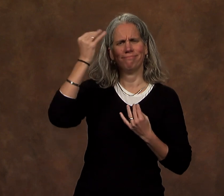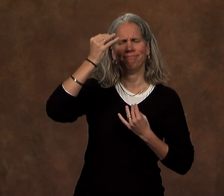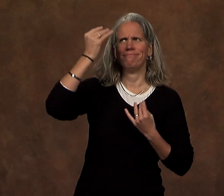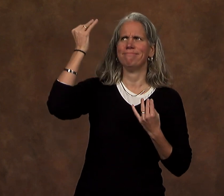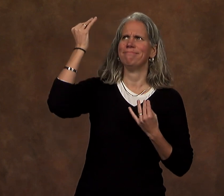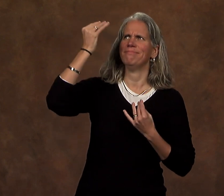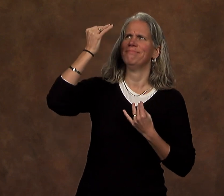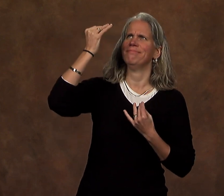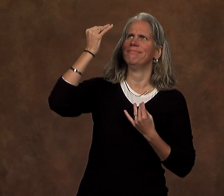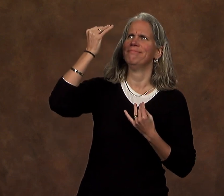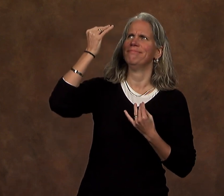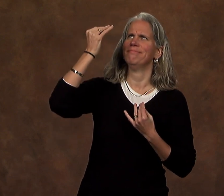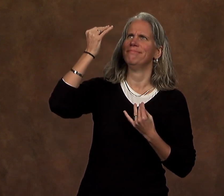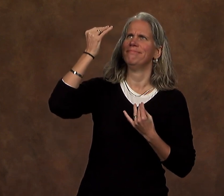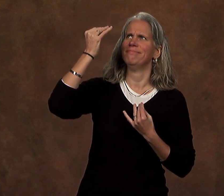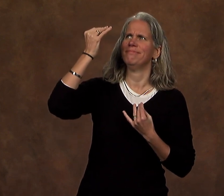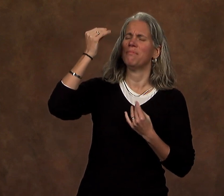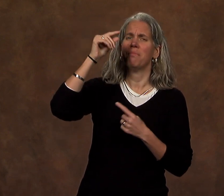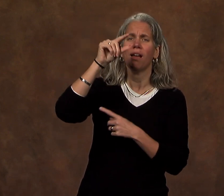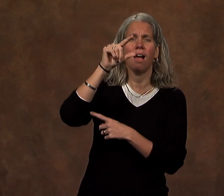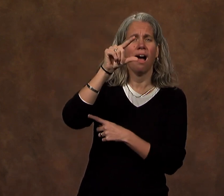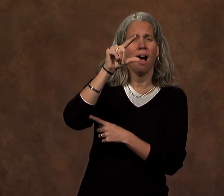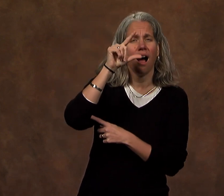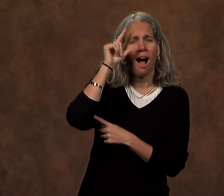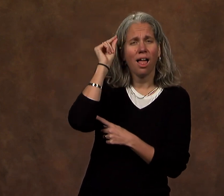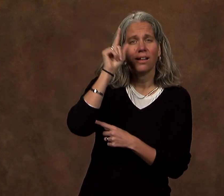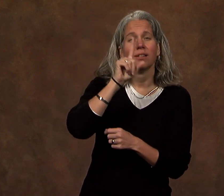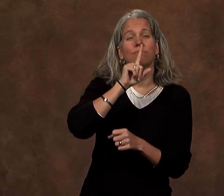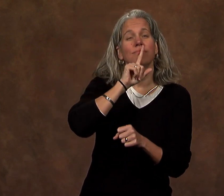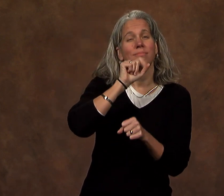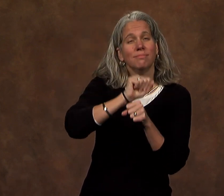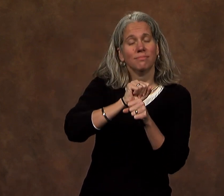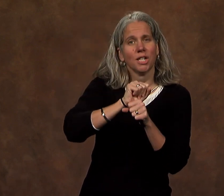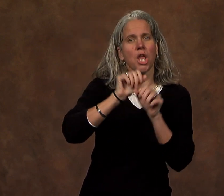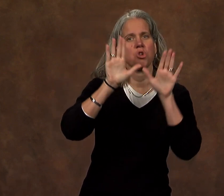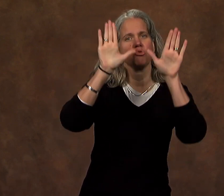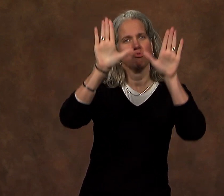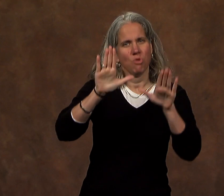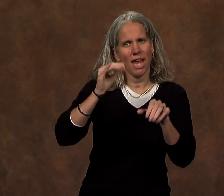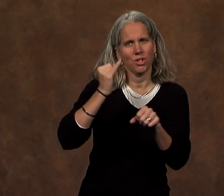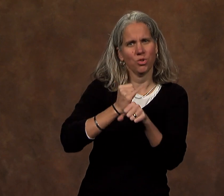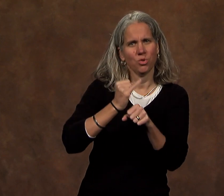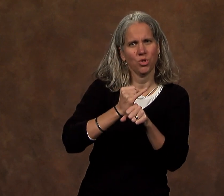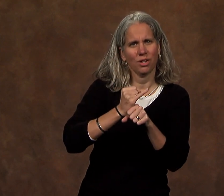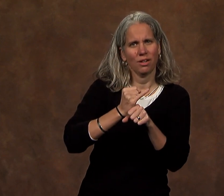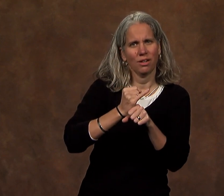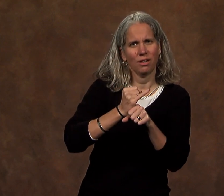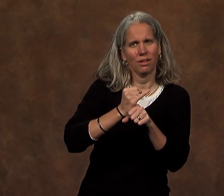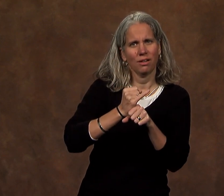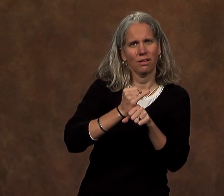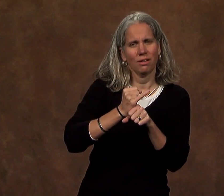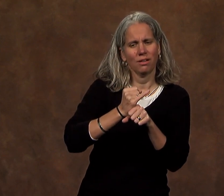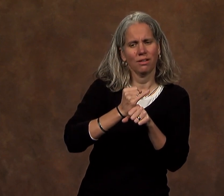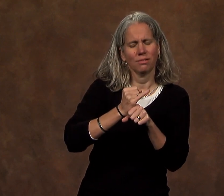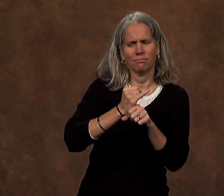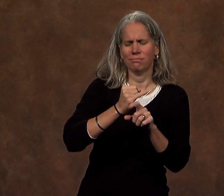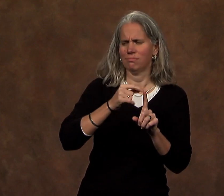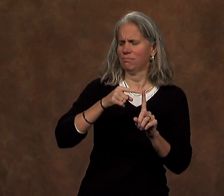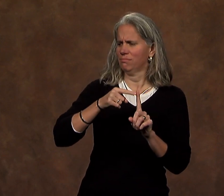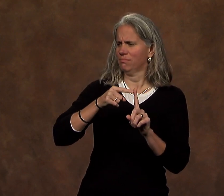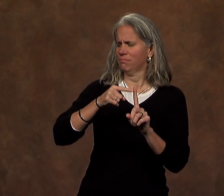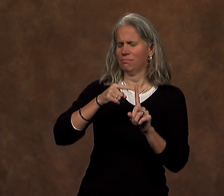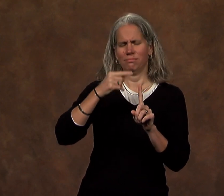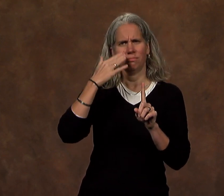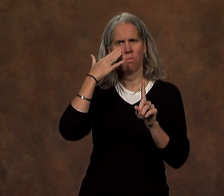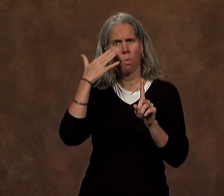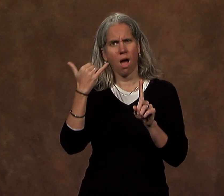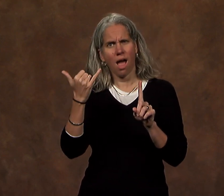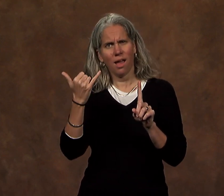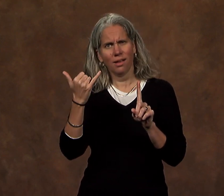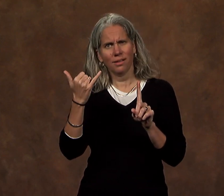I'm reminded of what makes this institution so great.